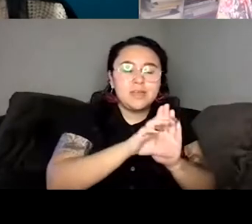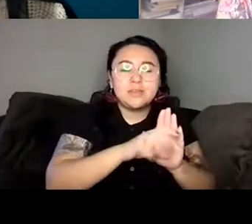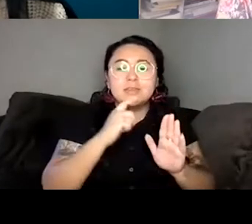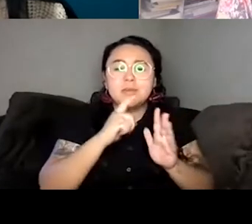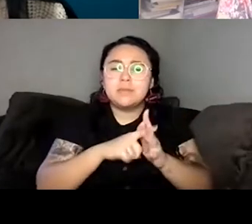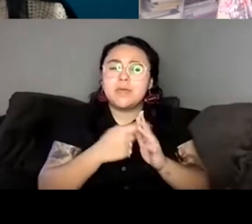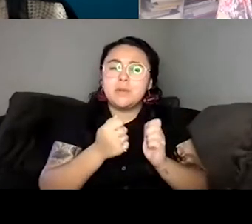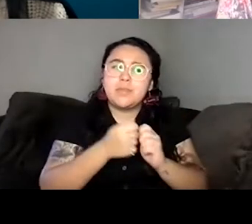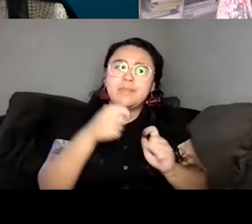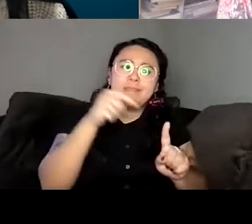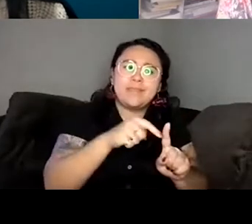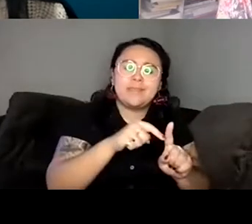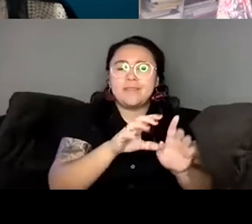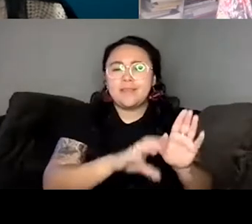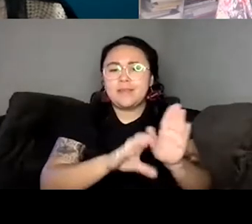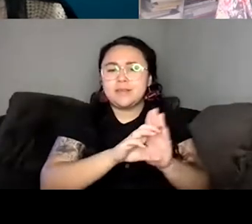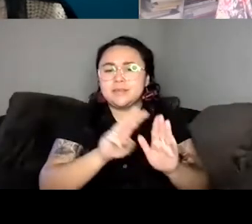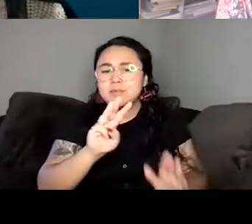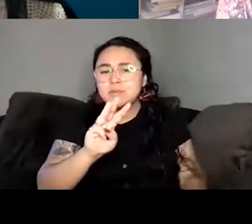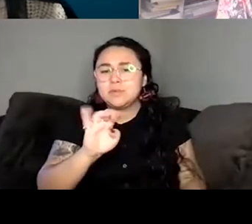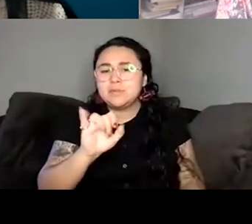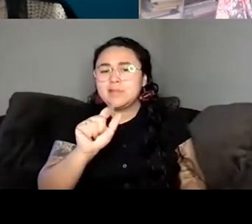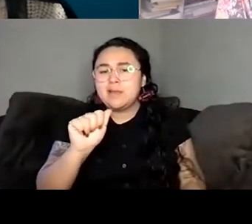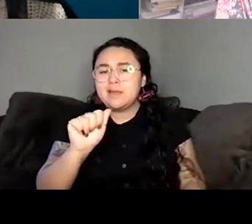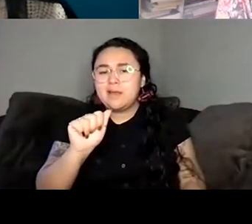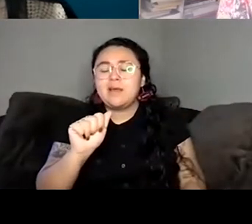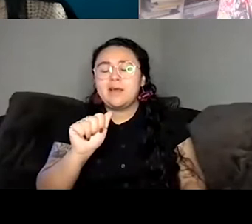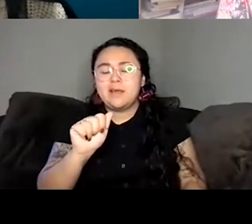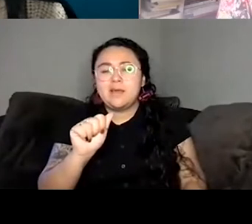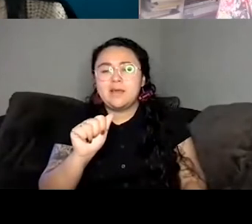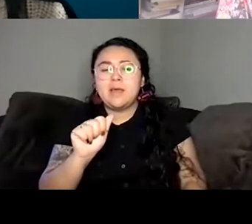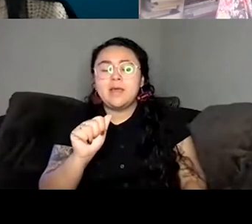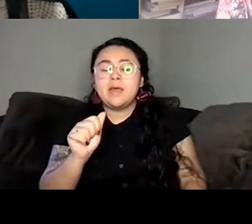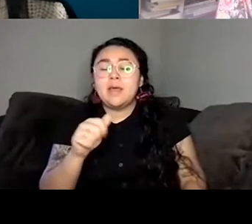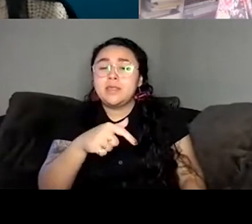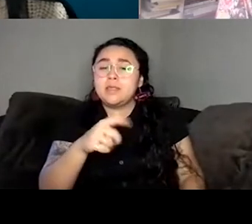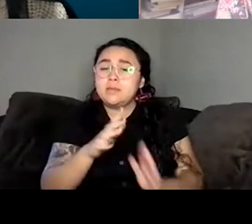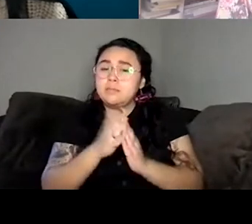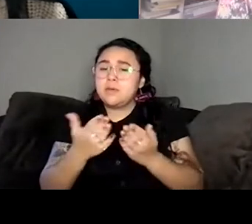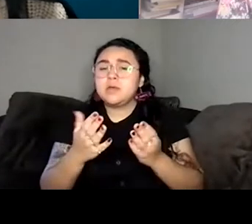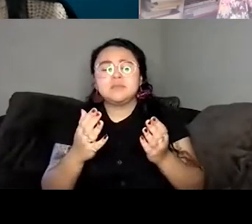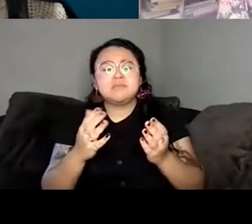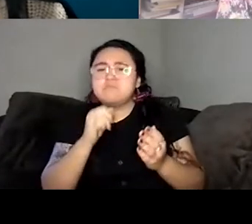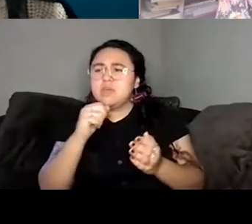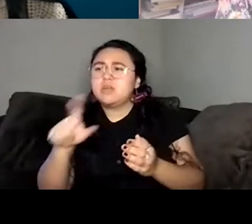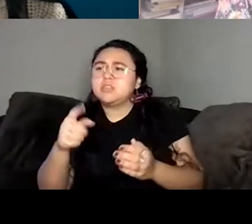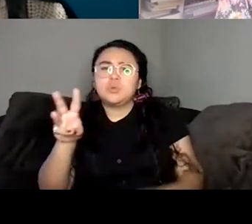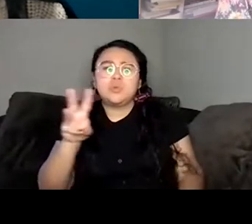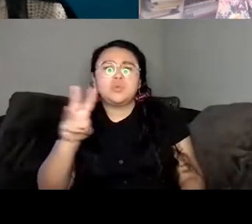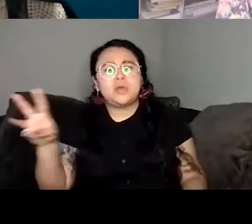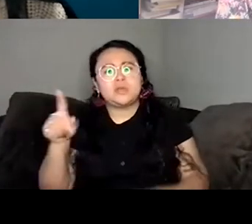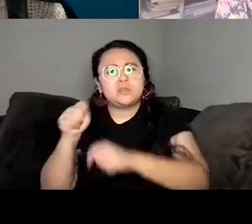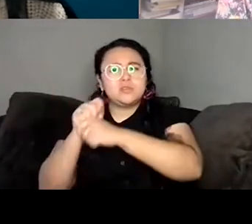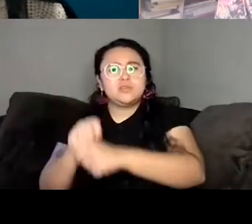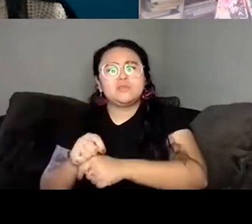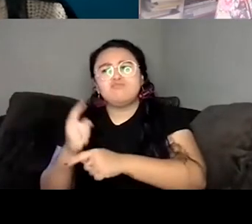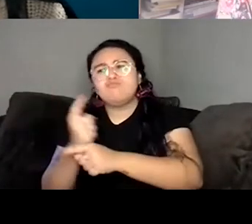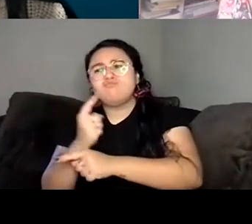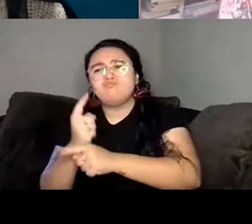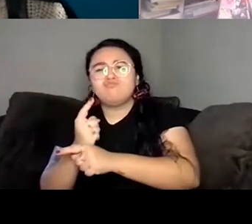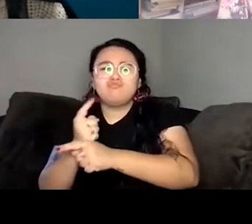also steps outside a Western plot arc tradition. And I wondered as you were facing this resistance